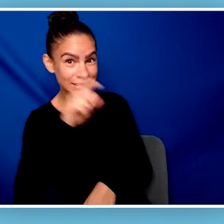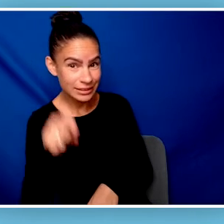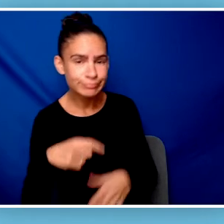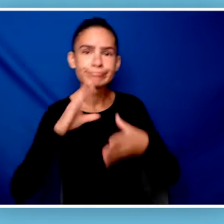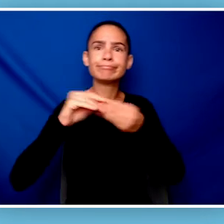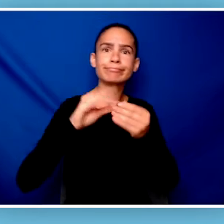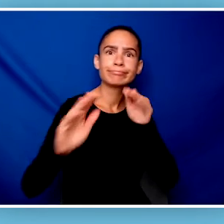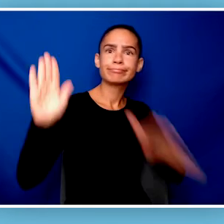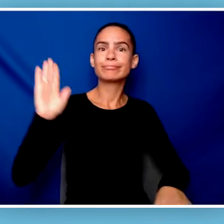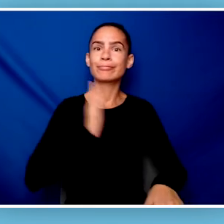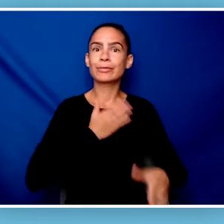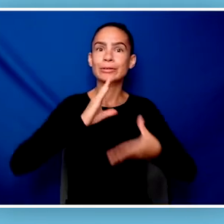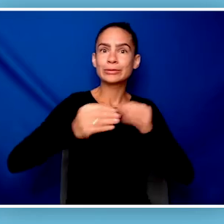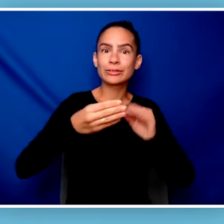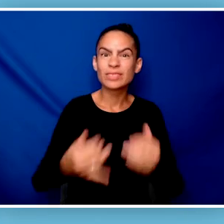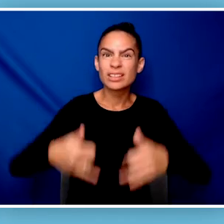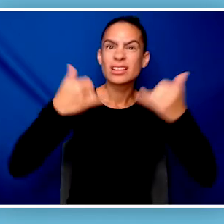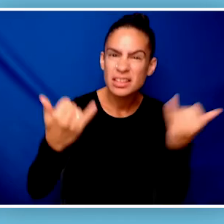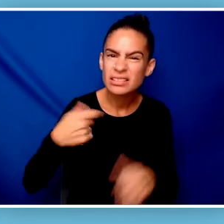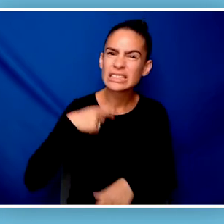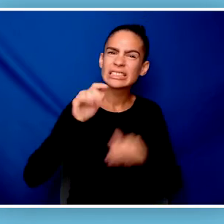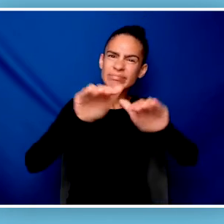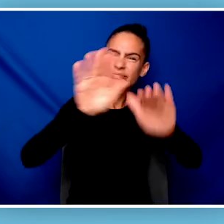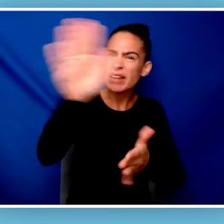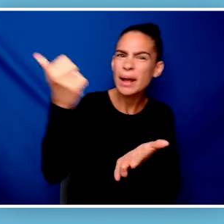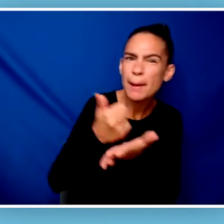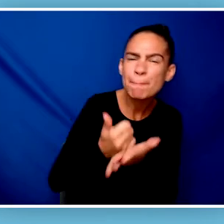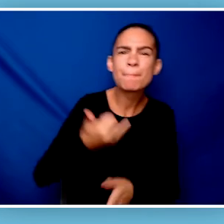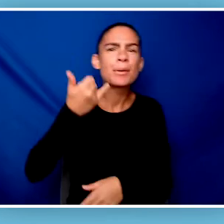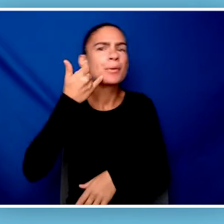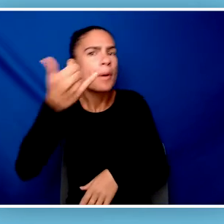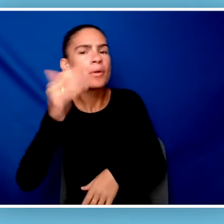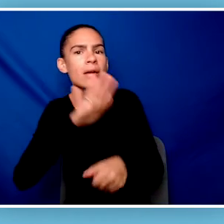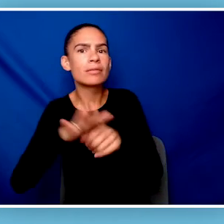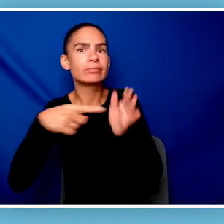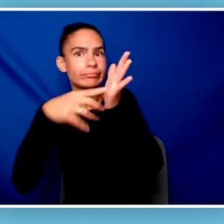to Austin, Texas just to tell our story. Now we need your help! Call your local representatives